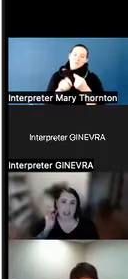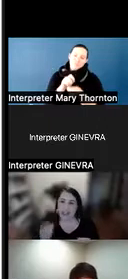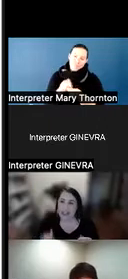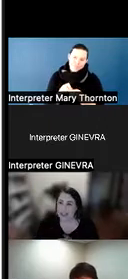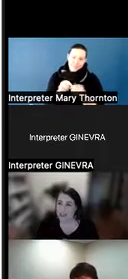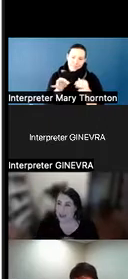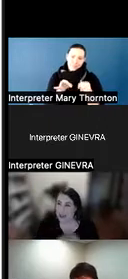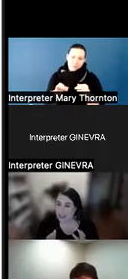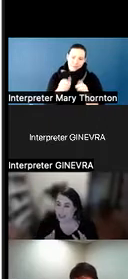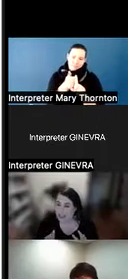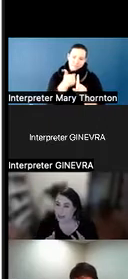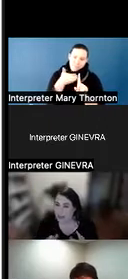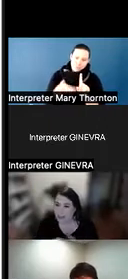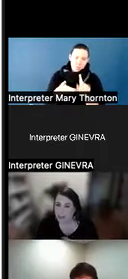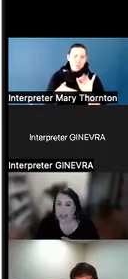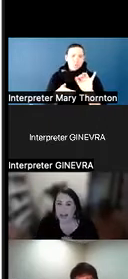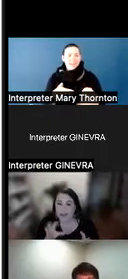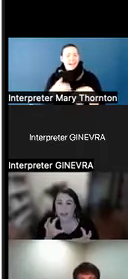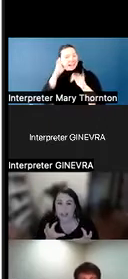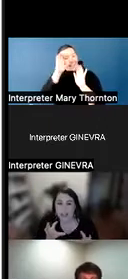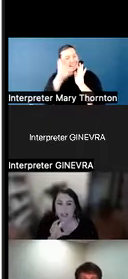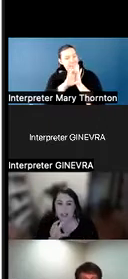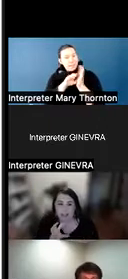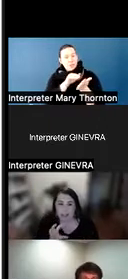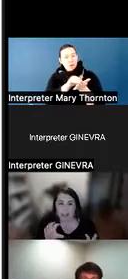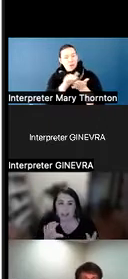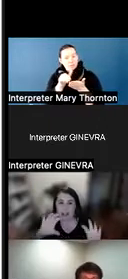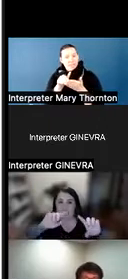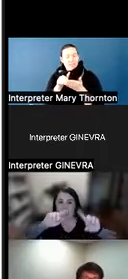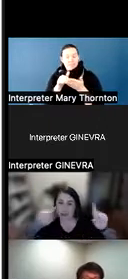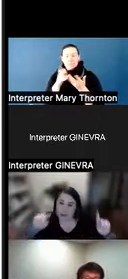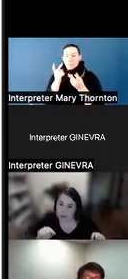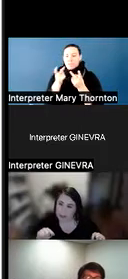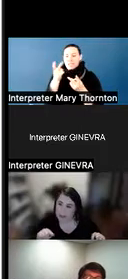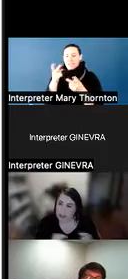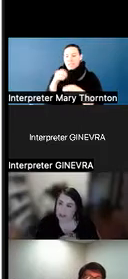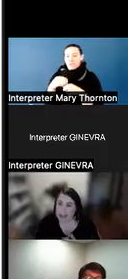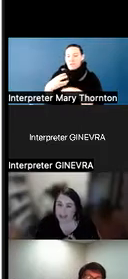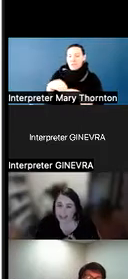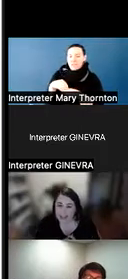in the autistic community. And you will see different descriptions on the sides.